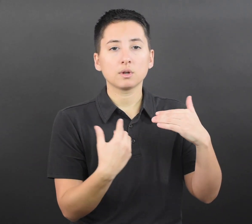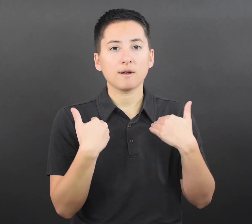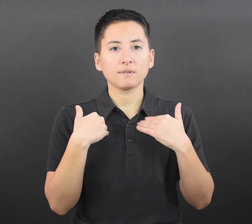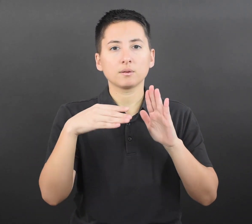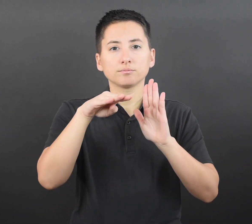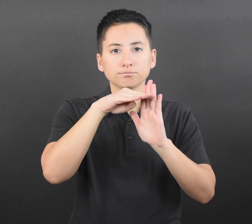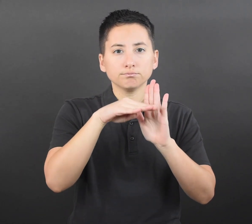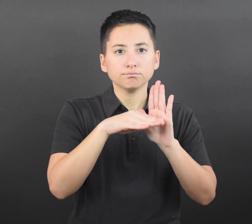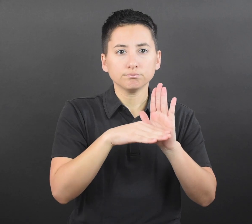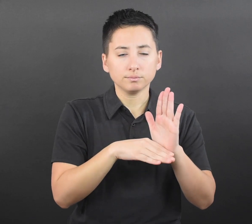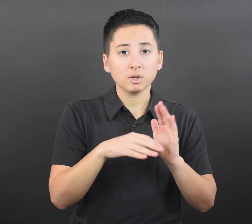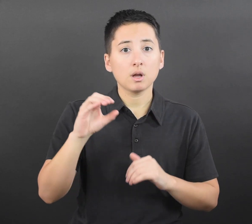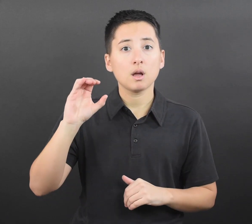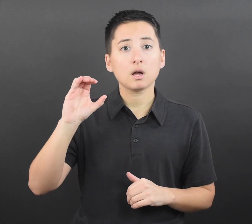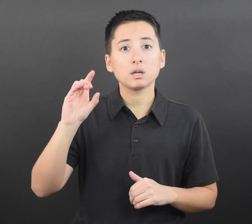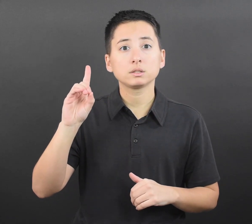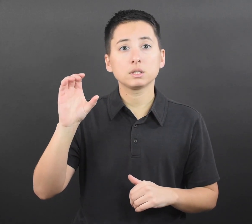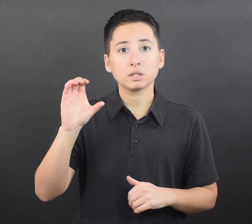and prior COVID-19 diagnosis